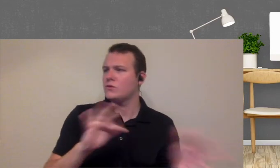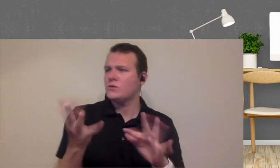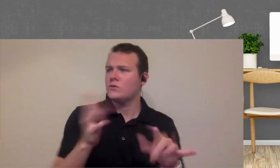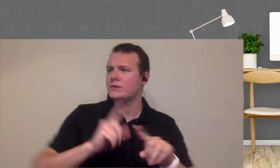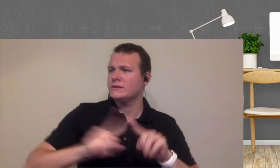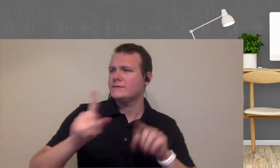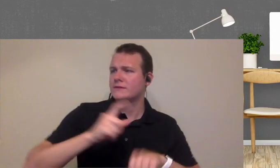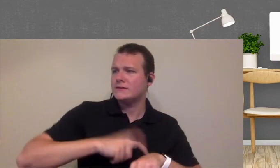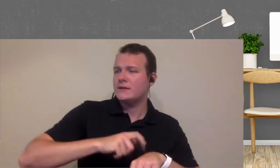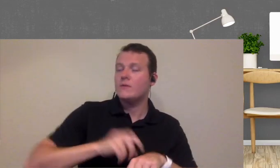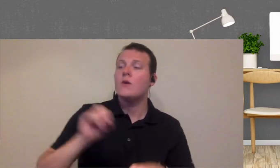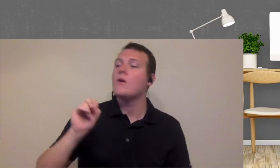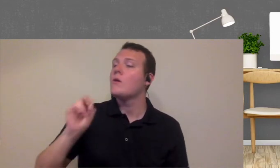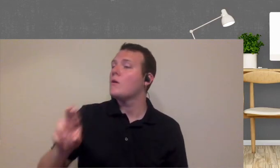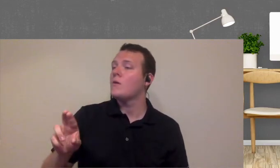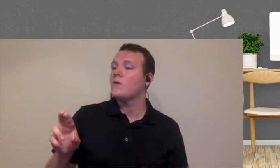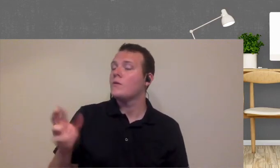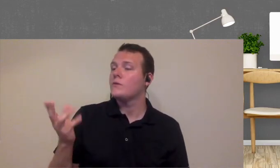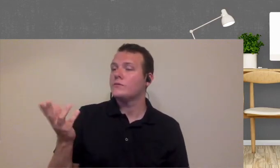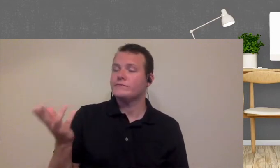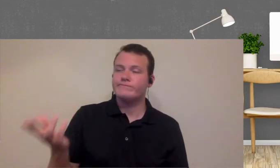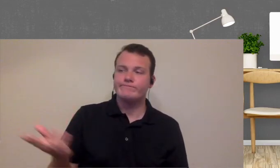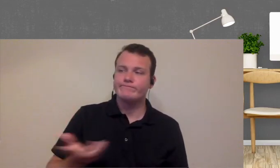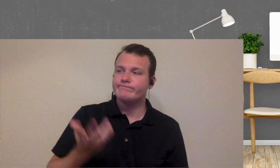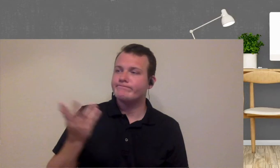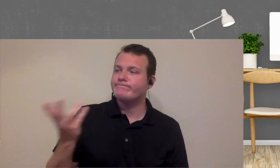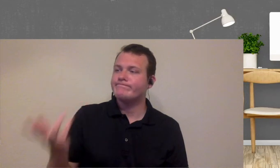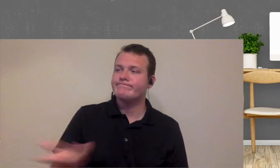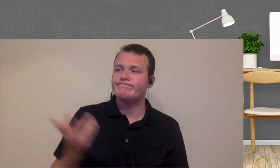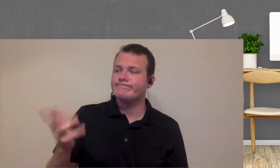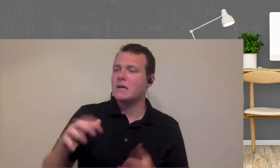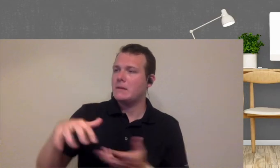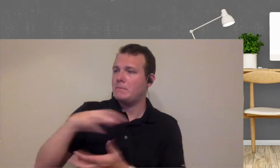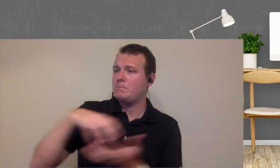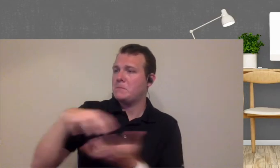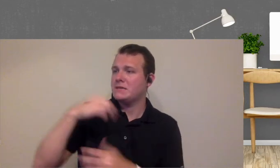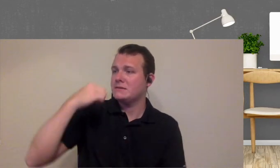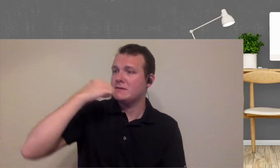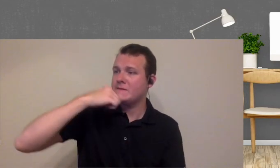other things at different times or or is it just kind of a you know mixed